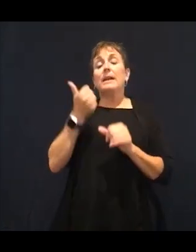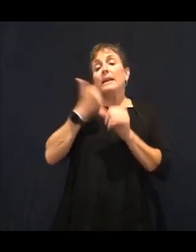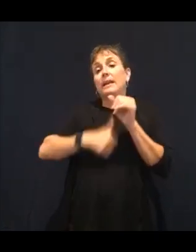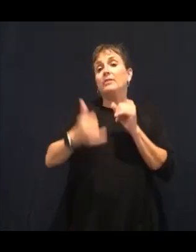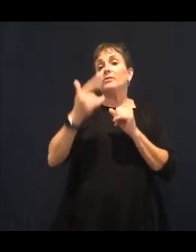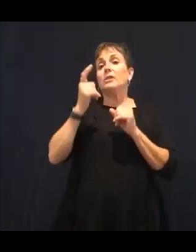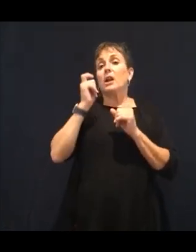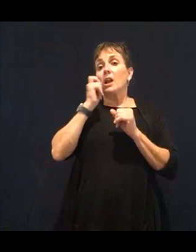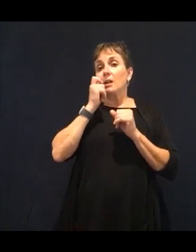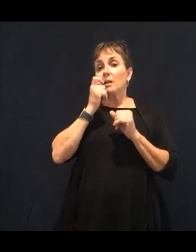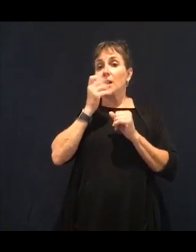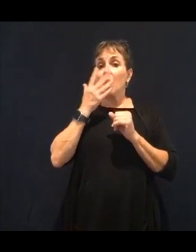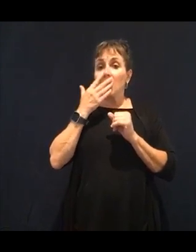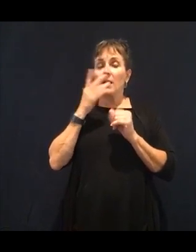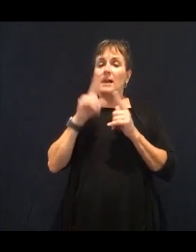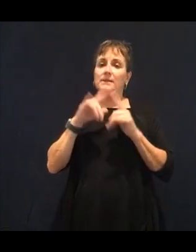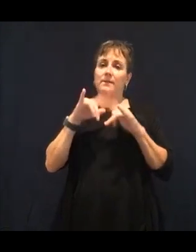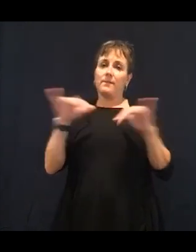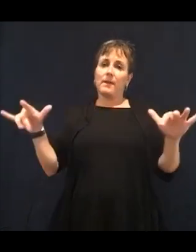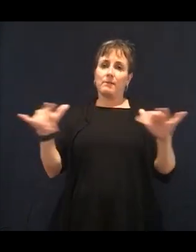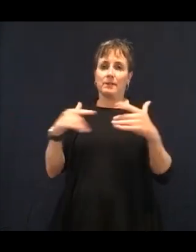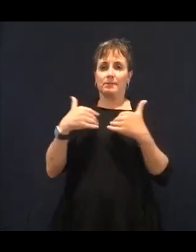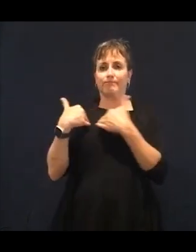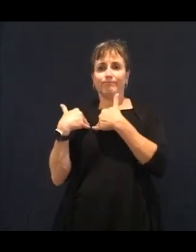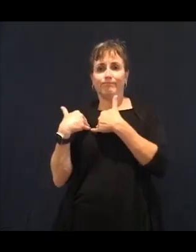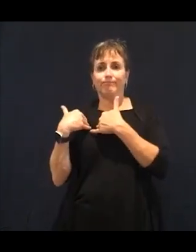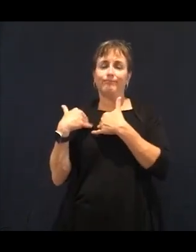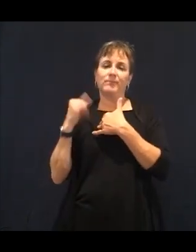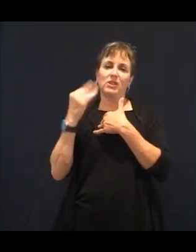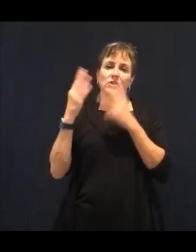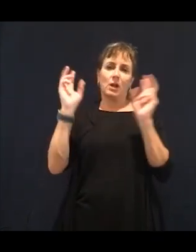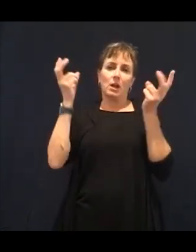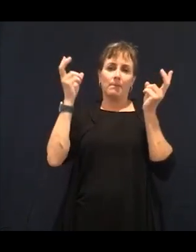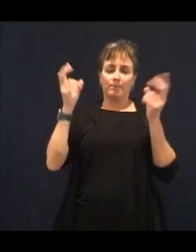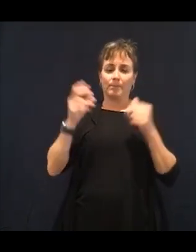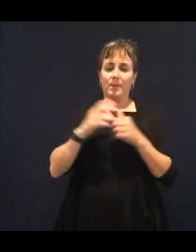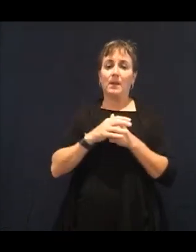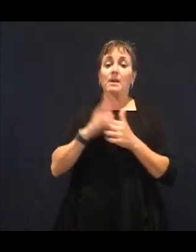that resonate with keeping our eyesight a little longer, keeping